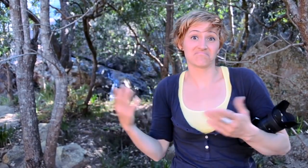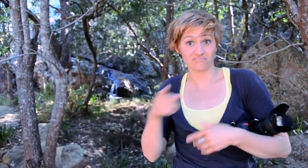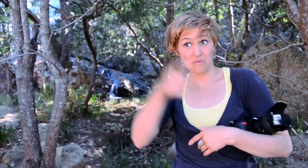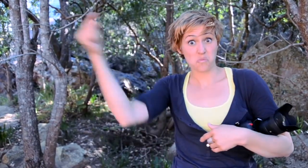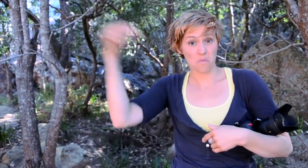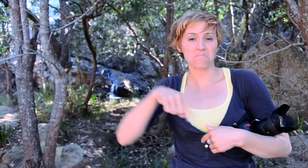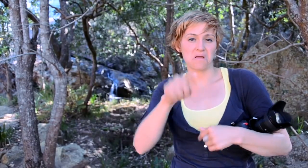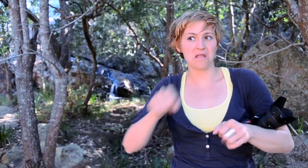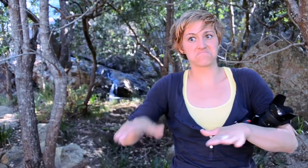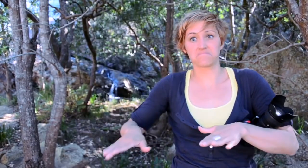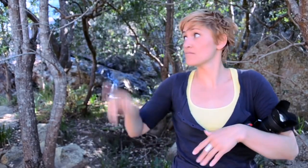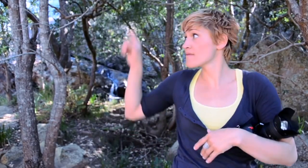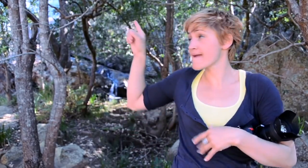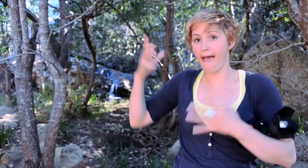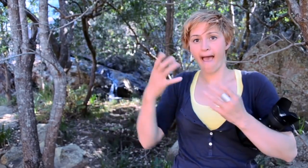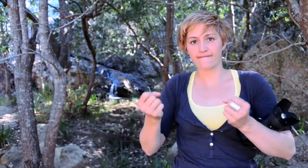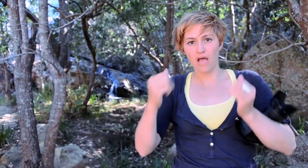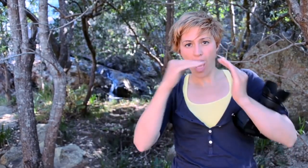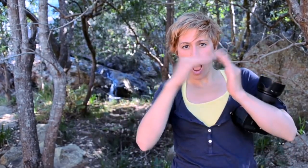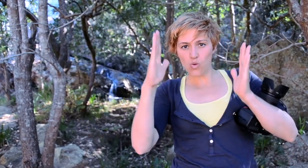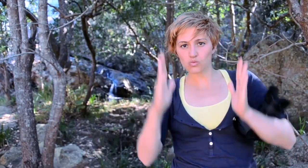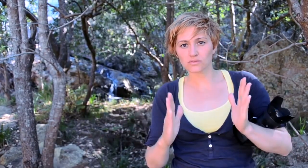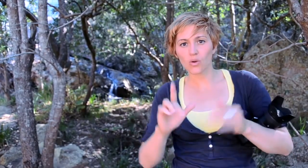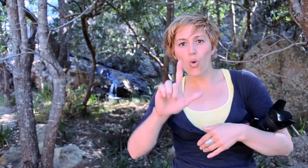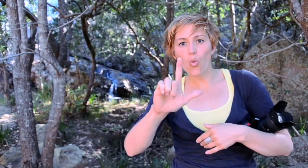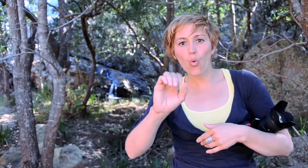schedule, I am not able to do so.